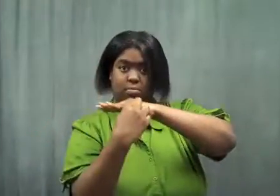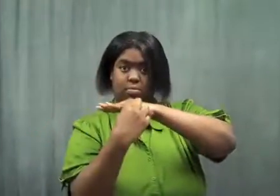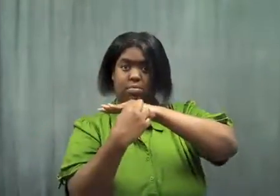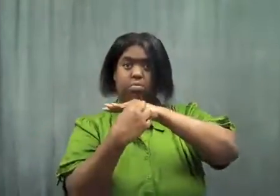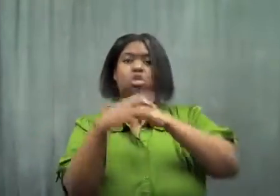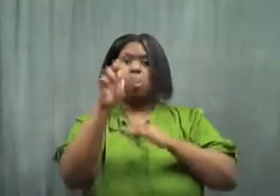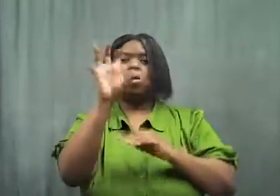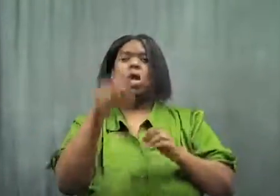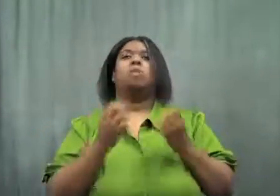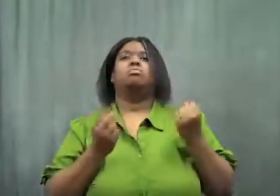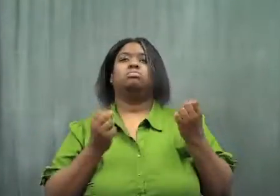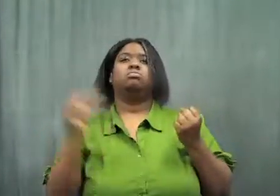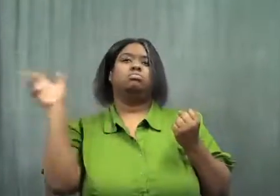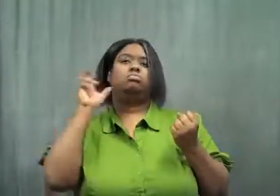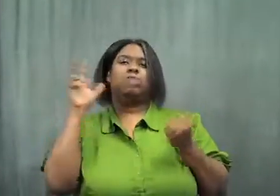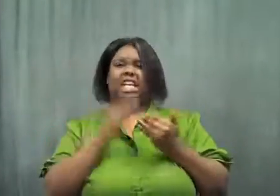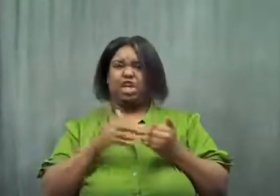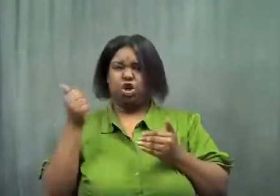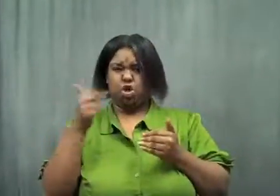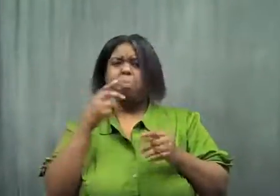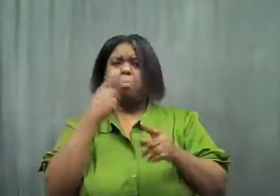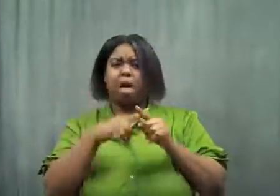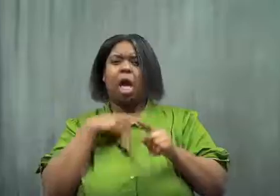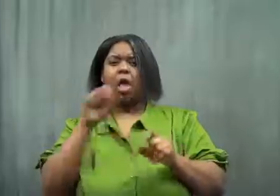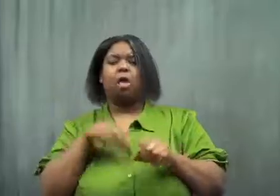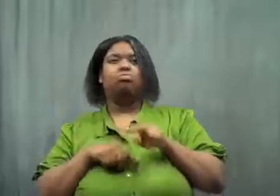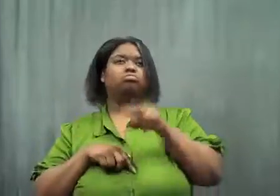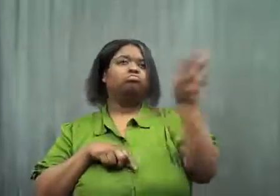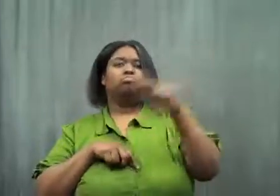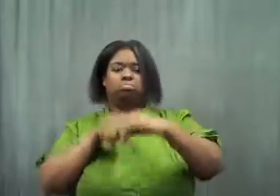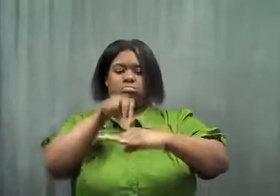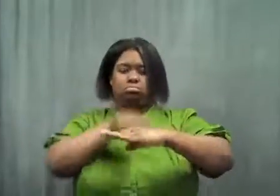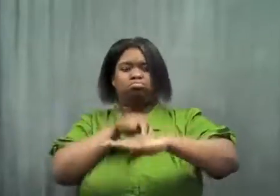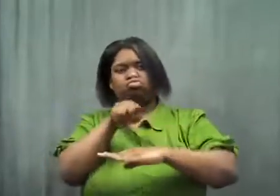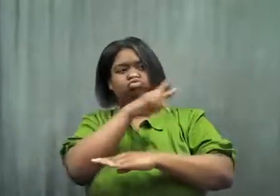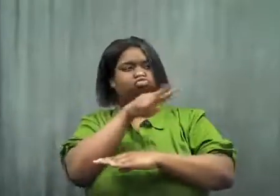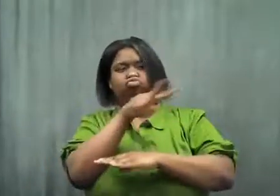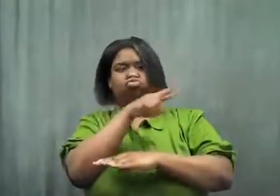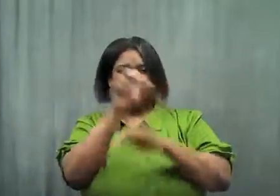It was easier for her to hear, plus I could see the speaker at the same time.